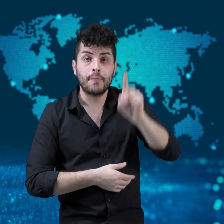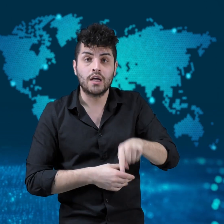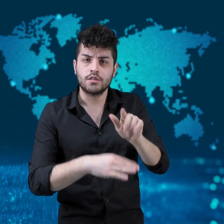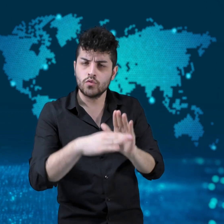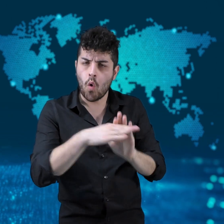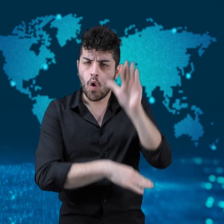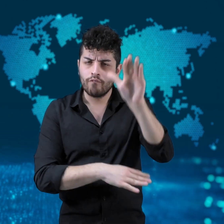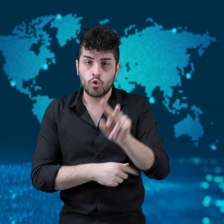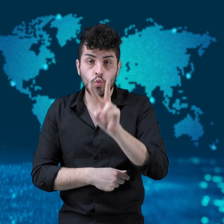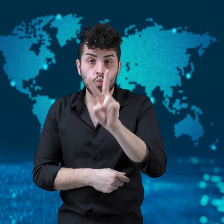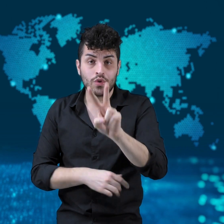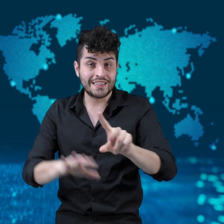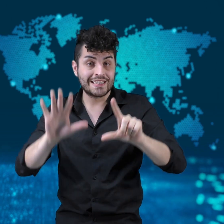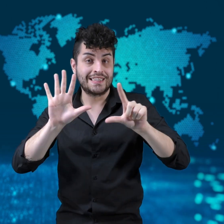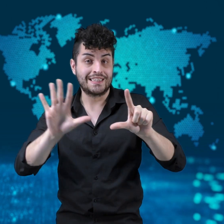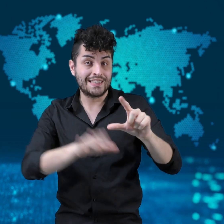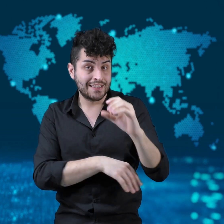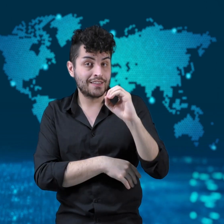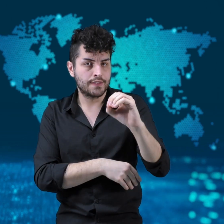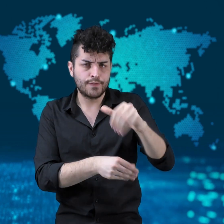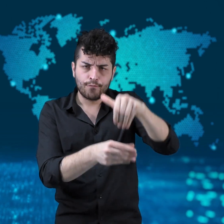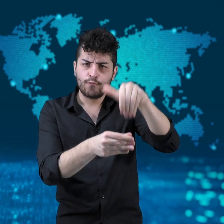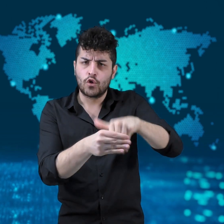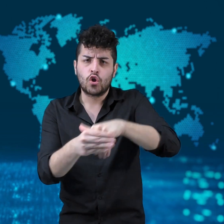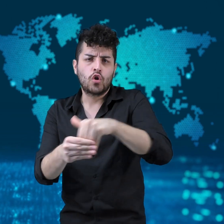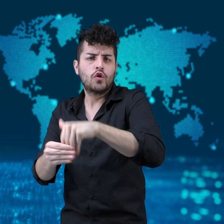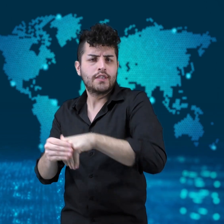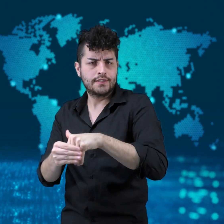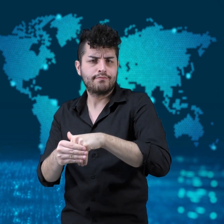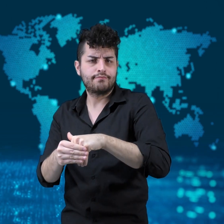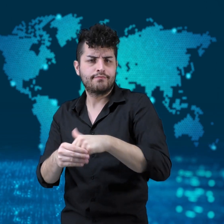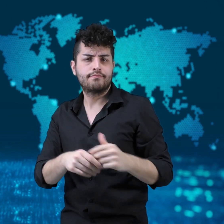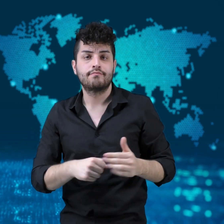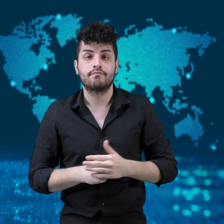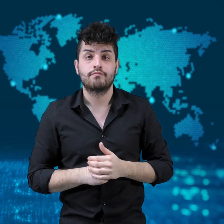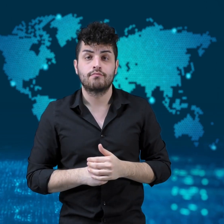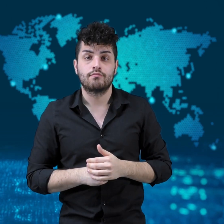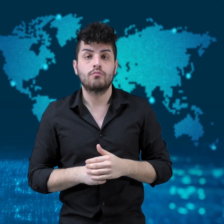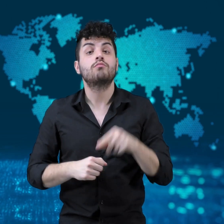A 270 vote majority is required to win.